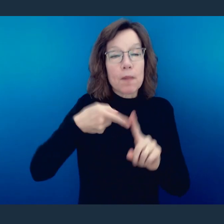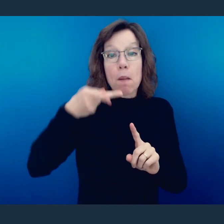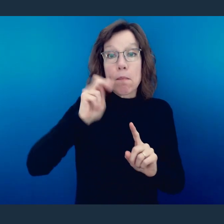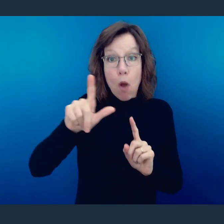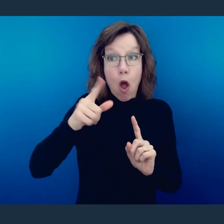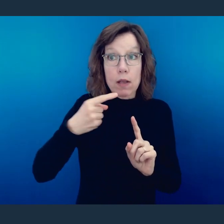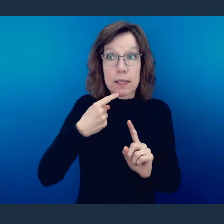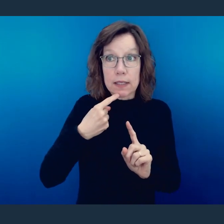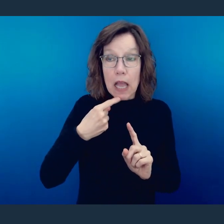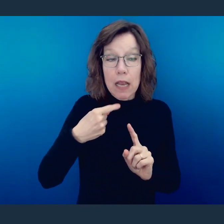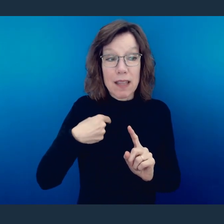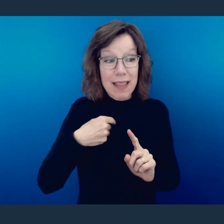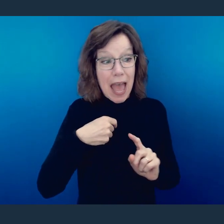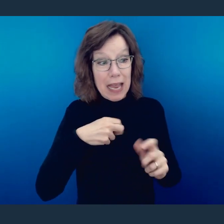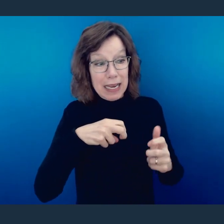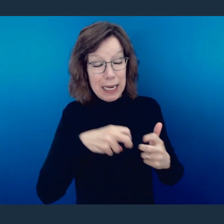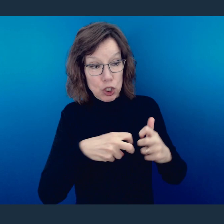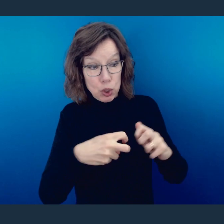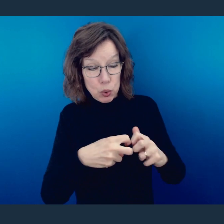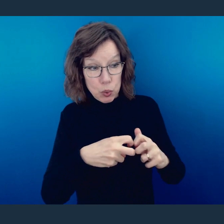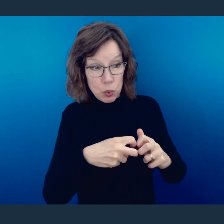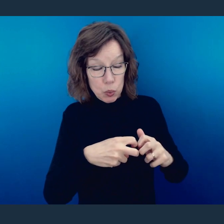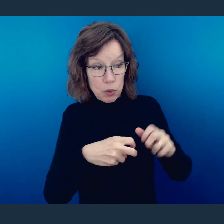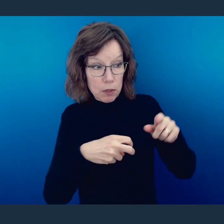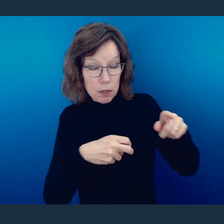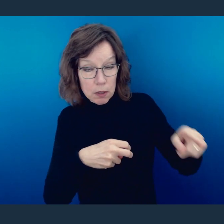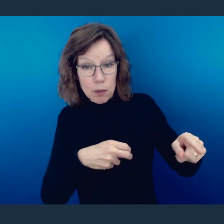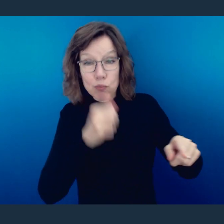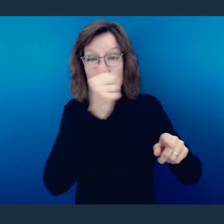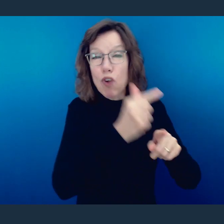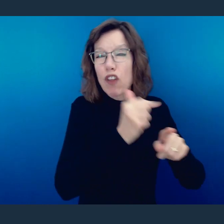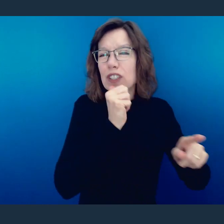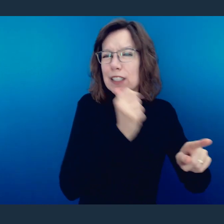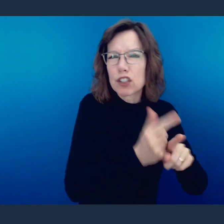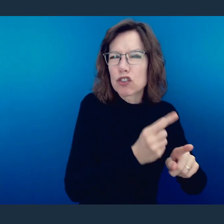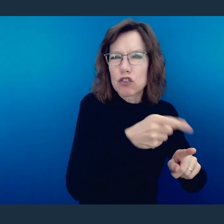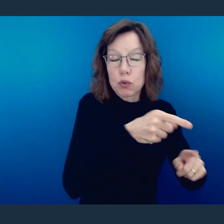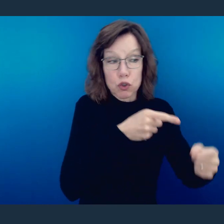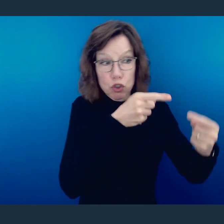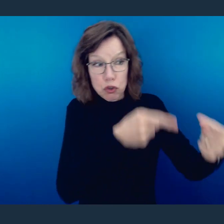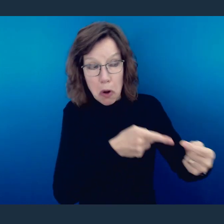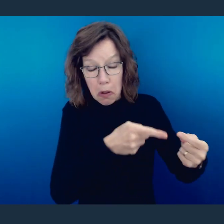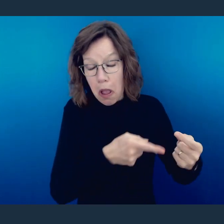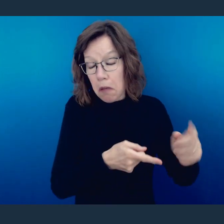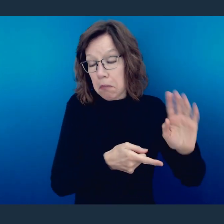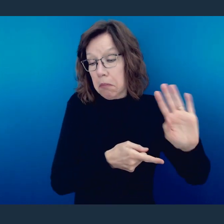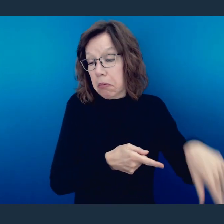says that instead of ignoring the issue that your brother or your sister may be struggling